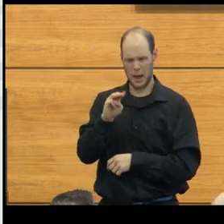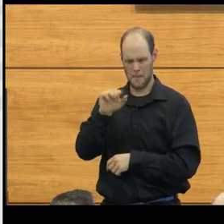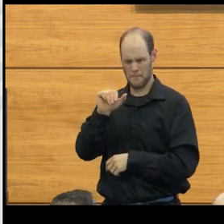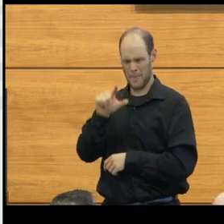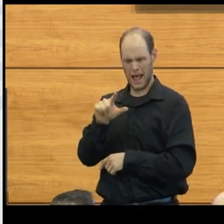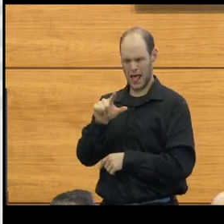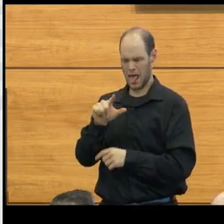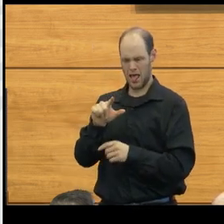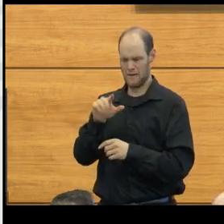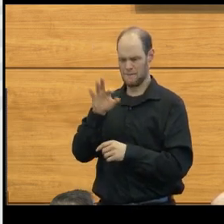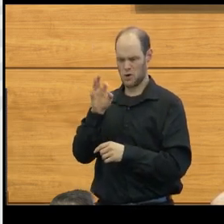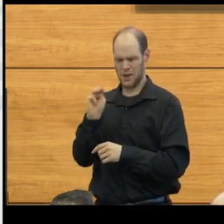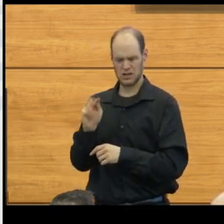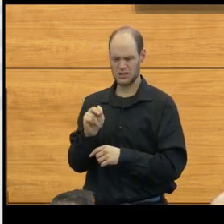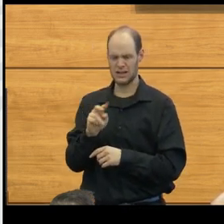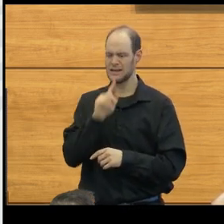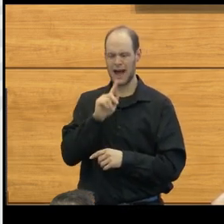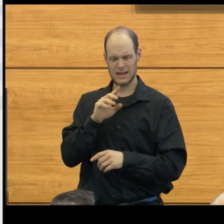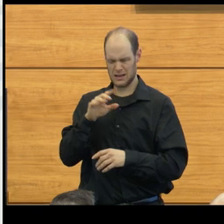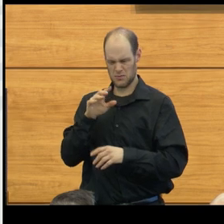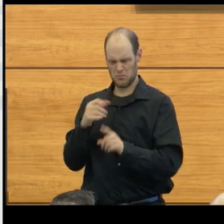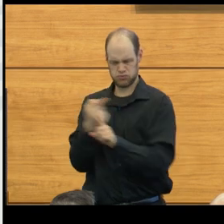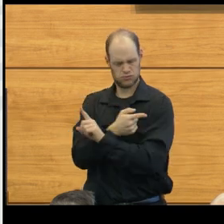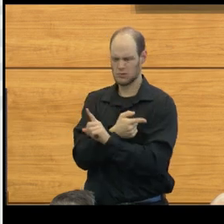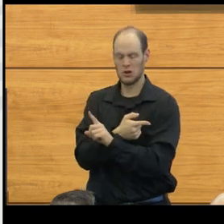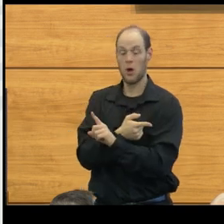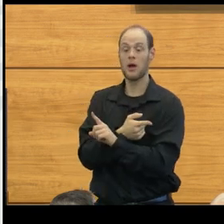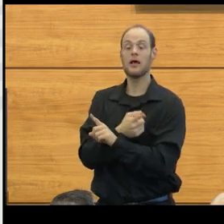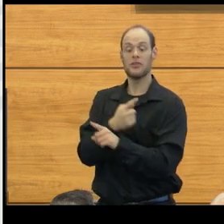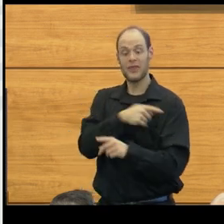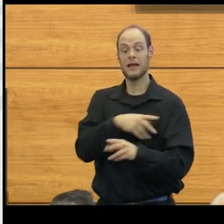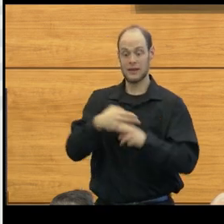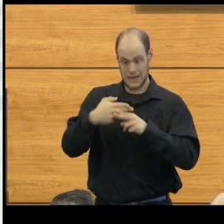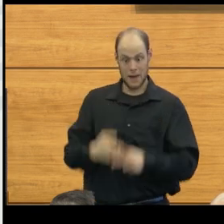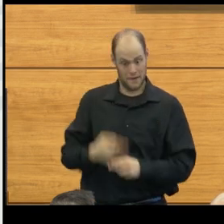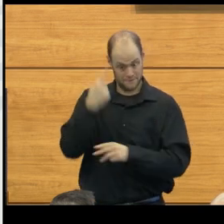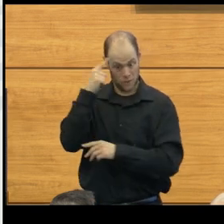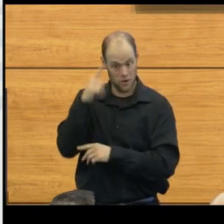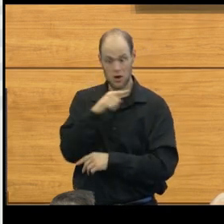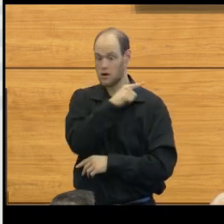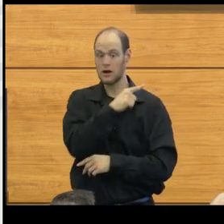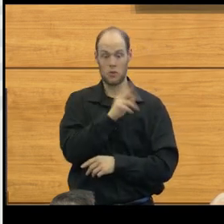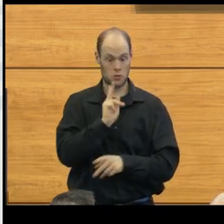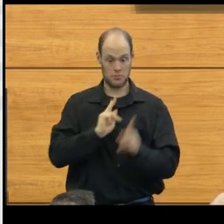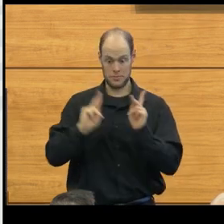that these individuals named the cerebellar ectopia for, but it was because these patients had